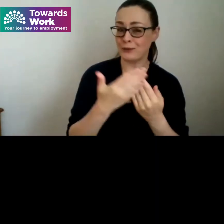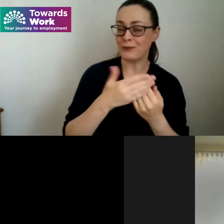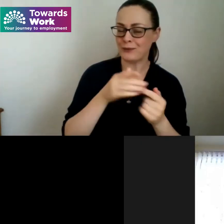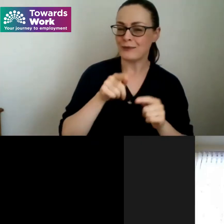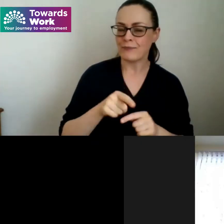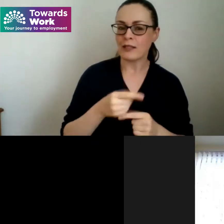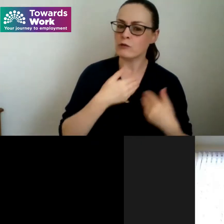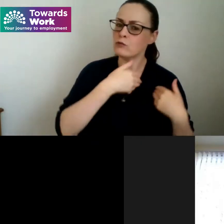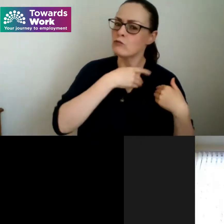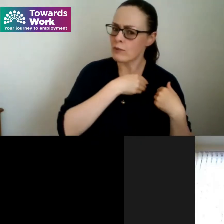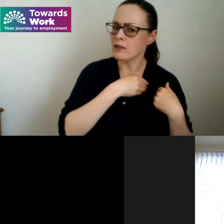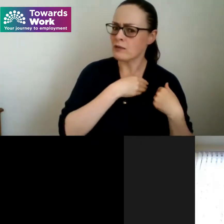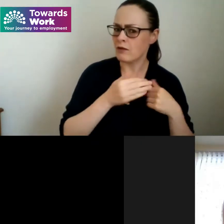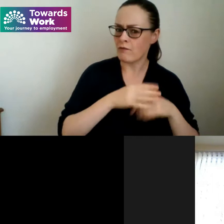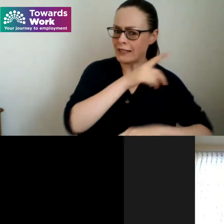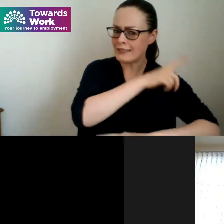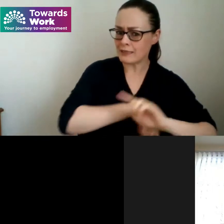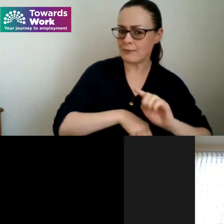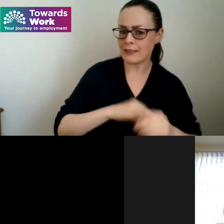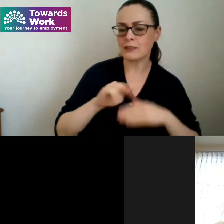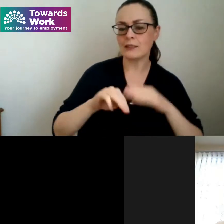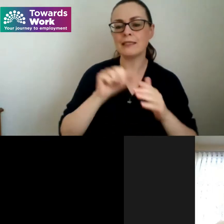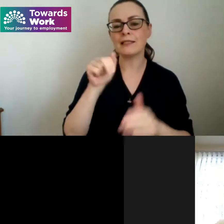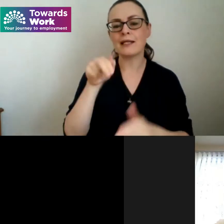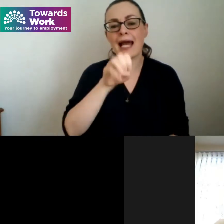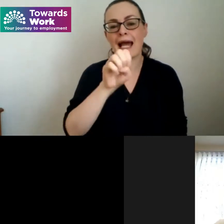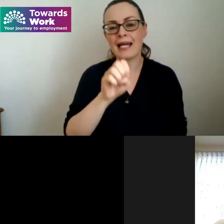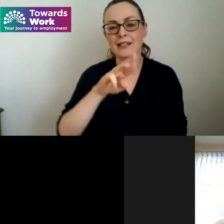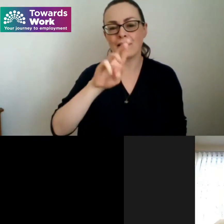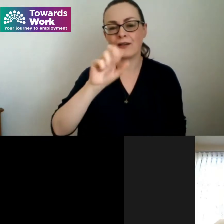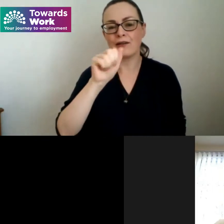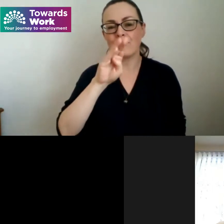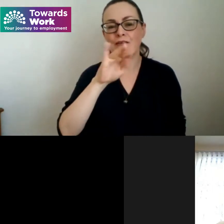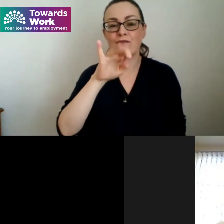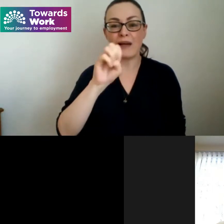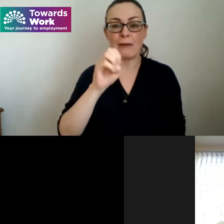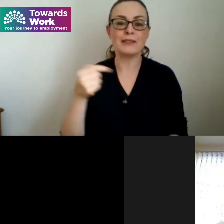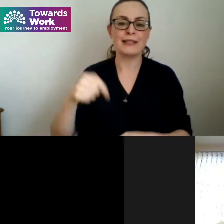for Disability, Anne Rabbitte who's here to officially launch Towards Work today. Thank you.